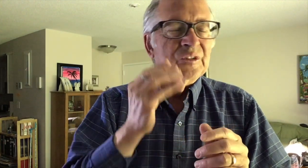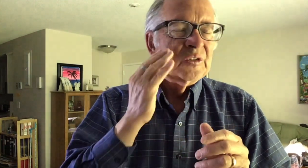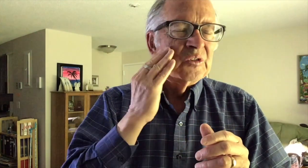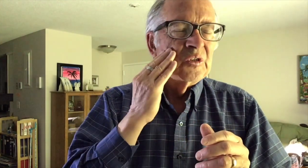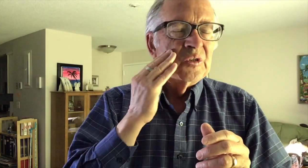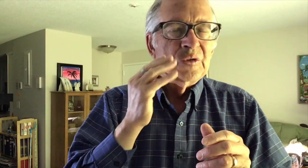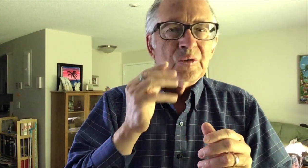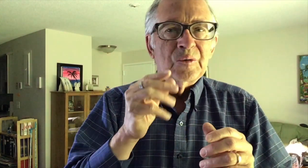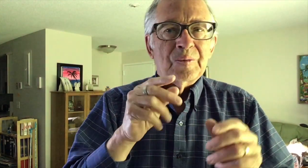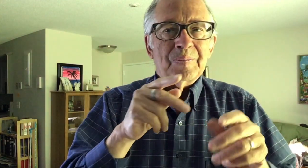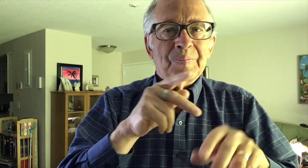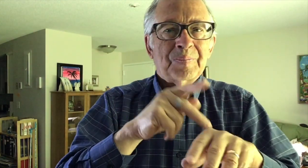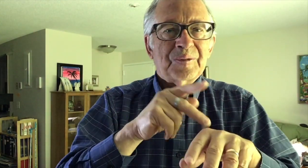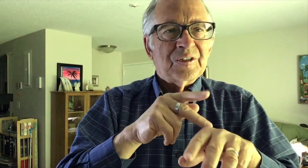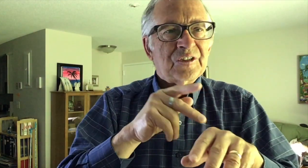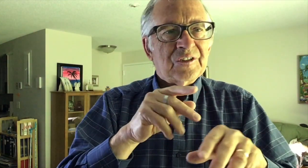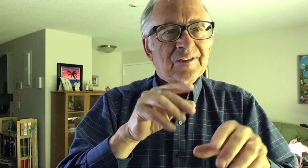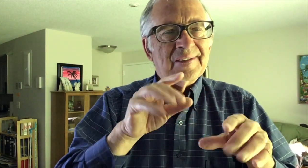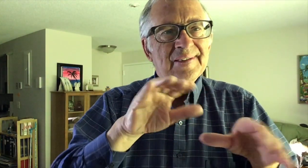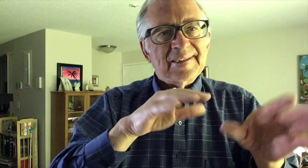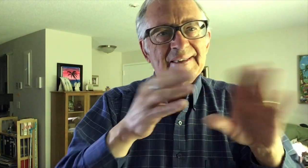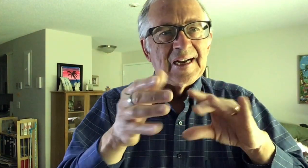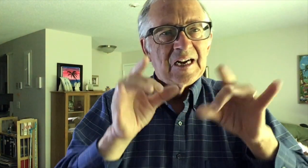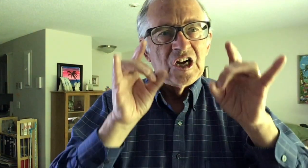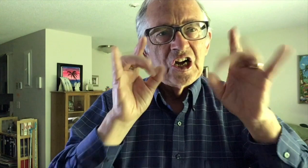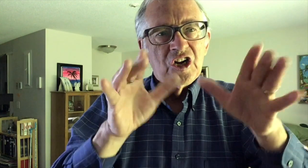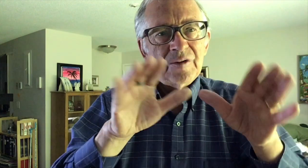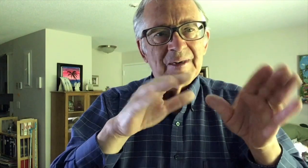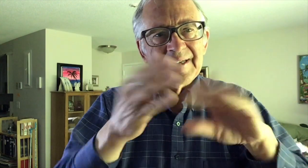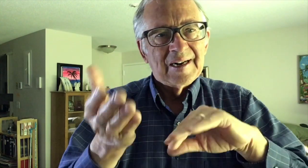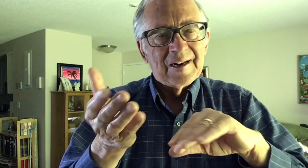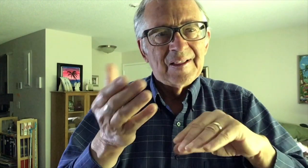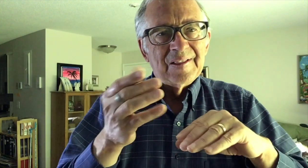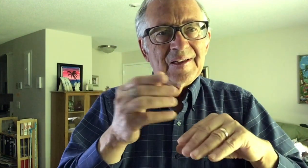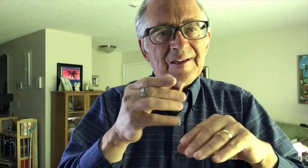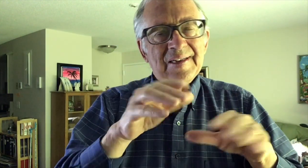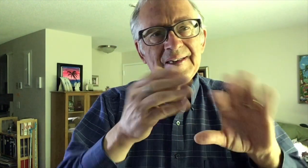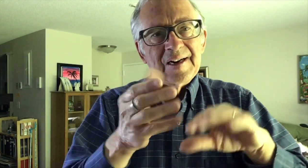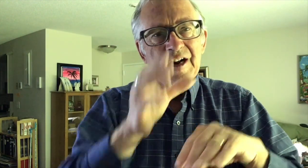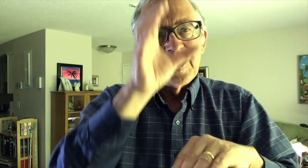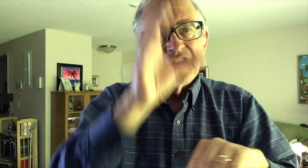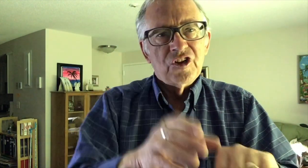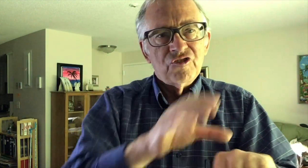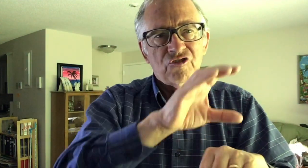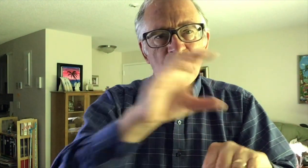We know that Peter died an awful death;